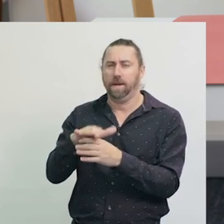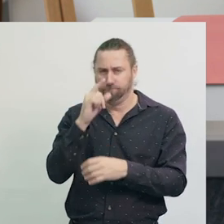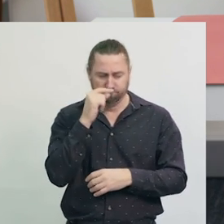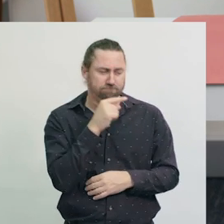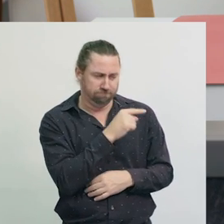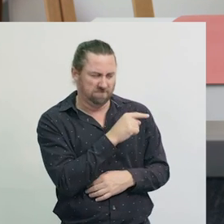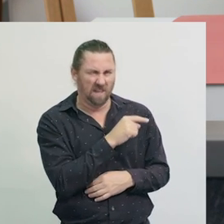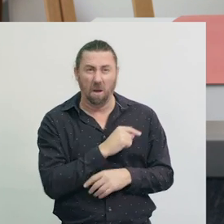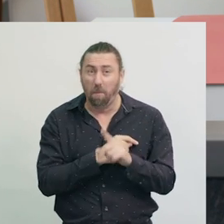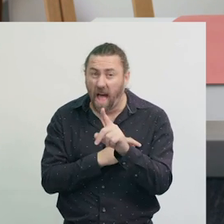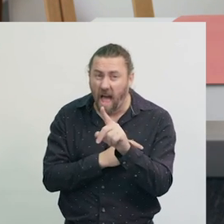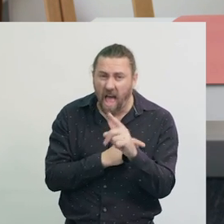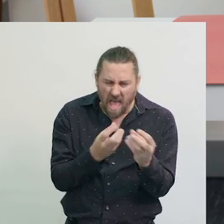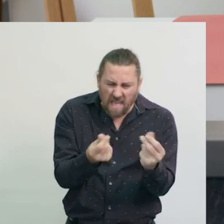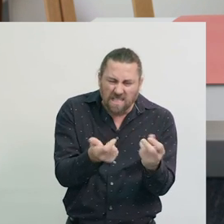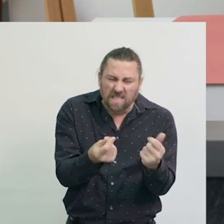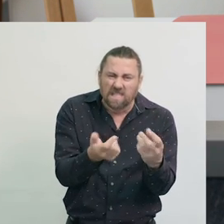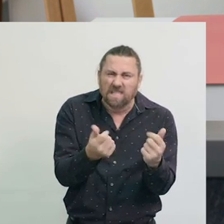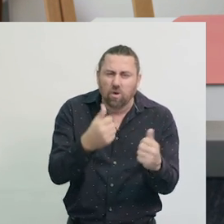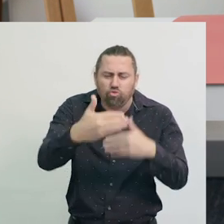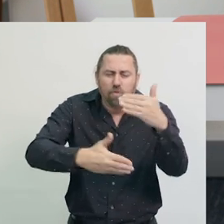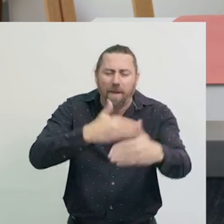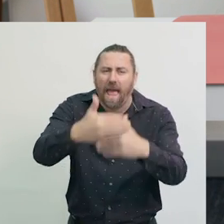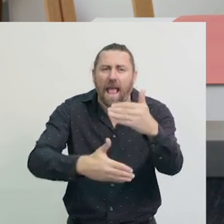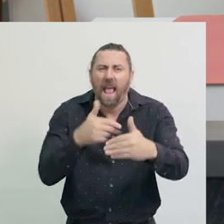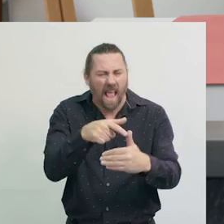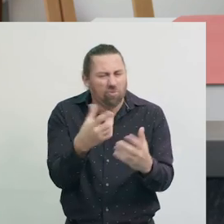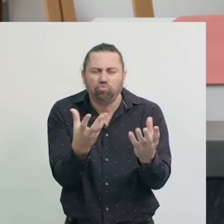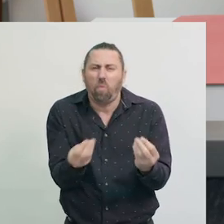However, these plastic wrappers can't be recycled.